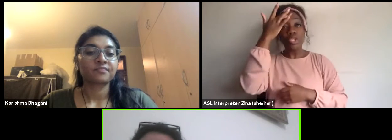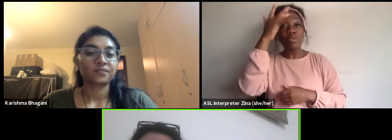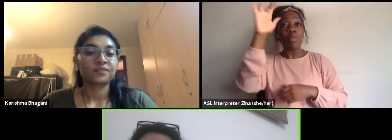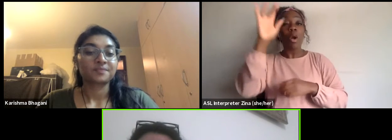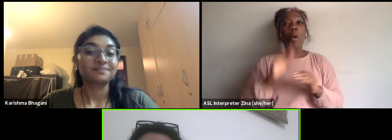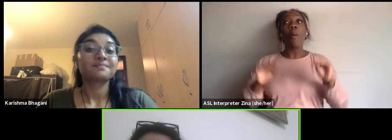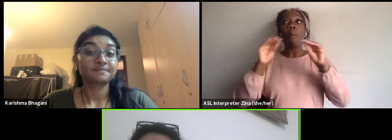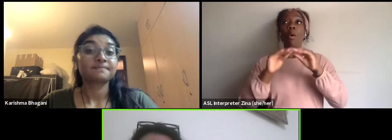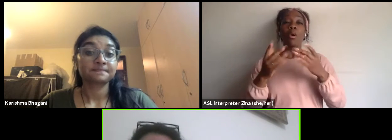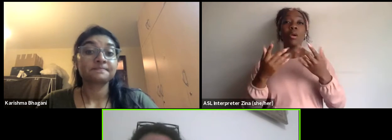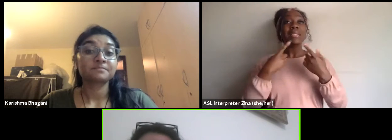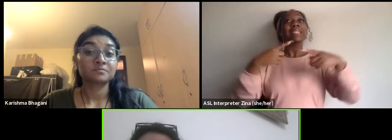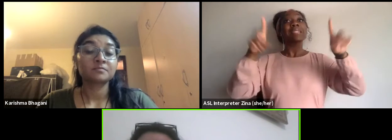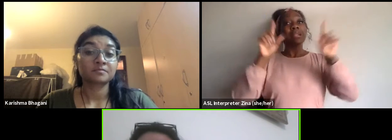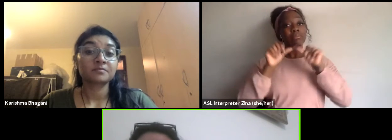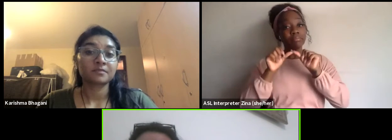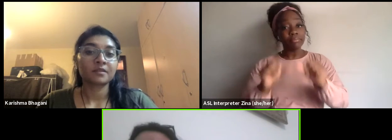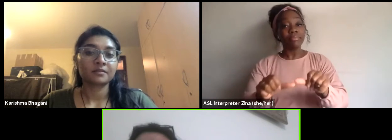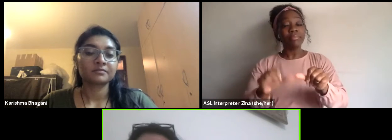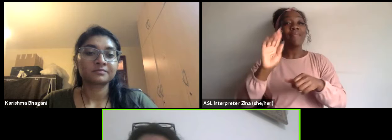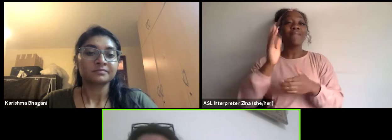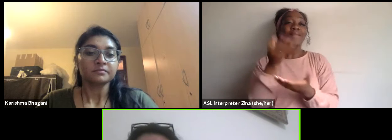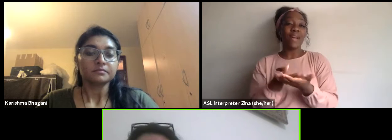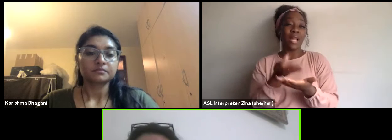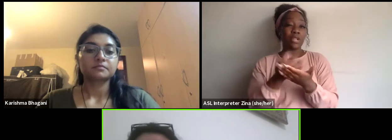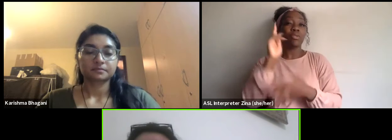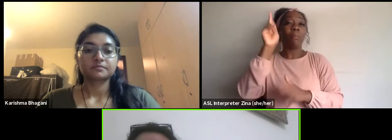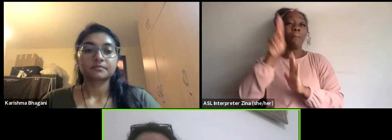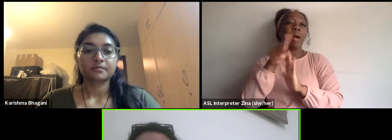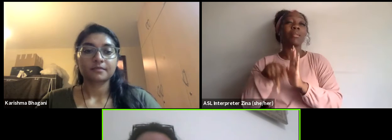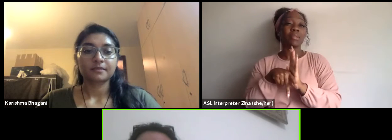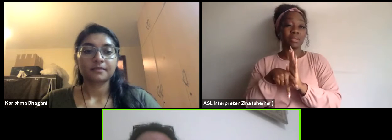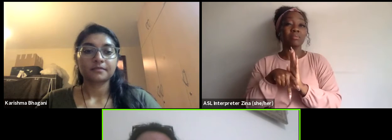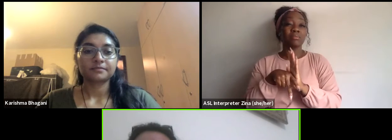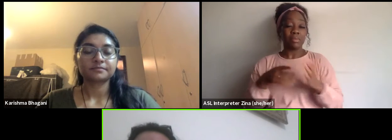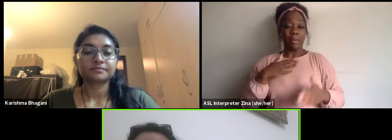for cultural creative industries on my continent. So this is very quickly